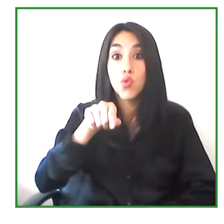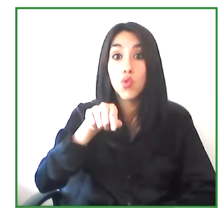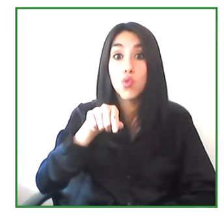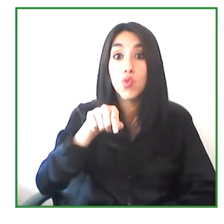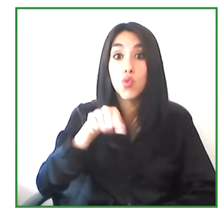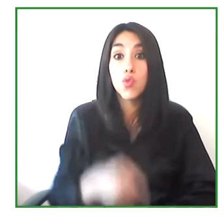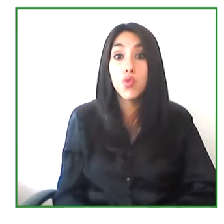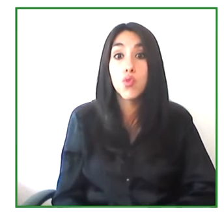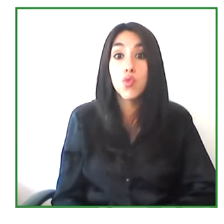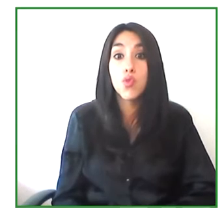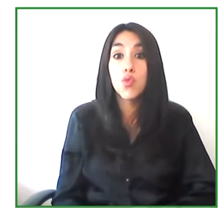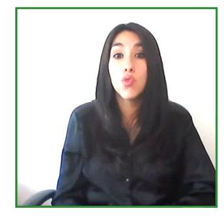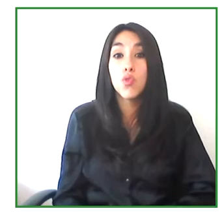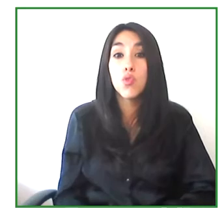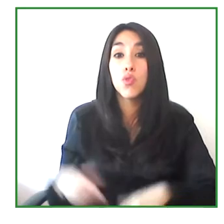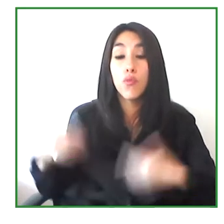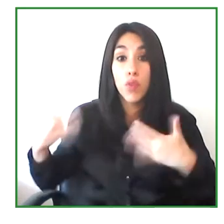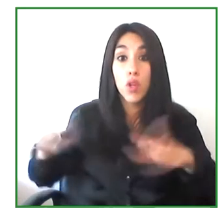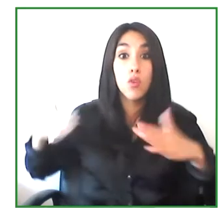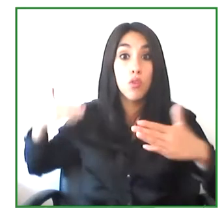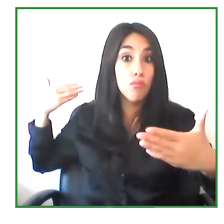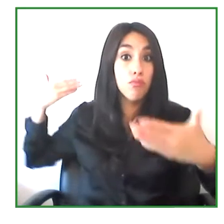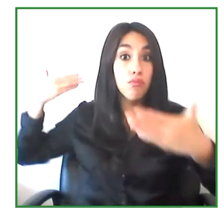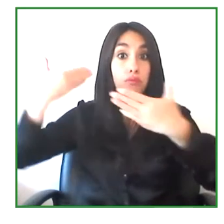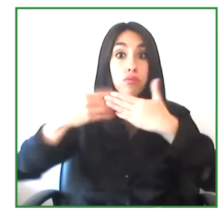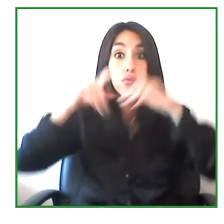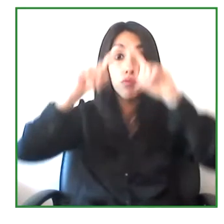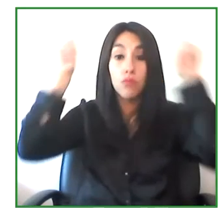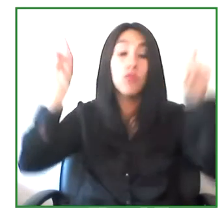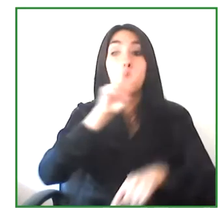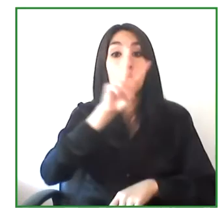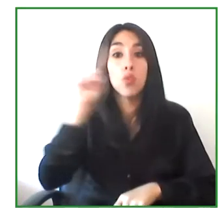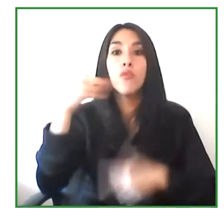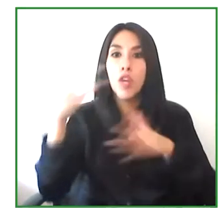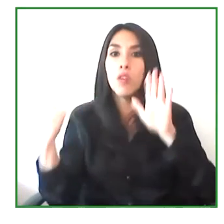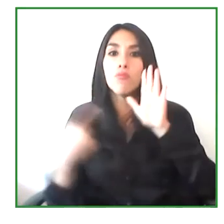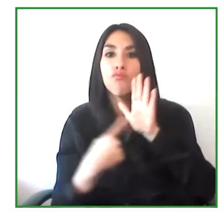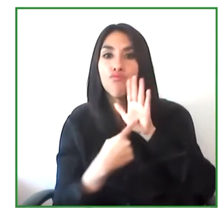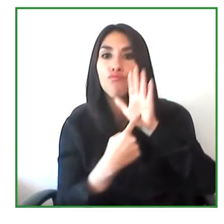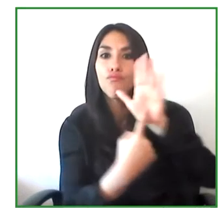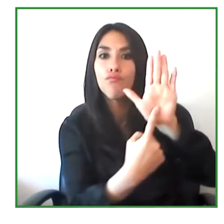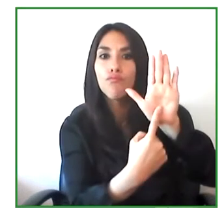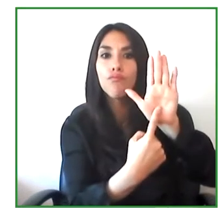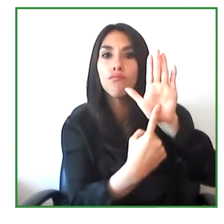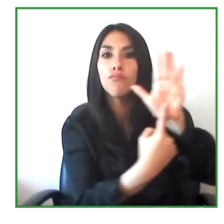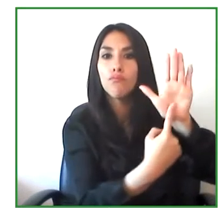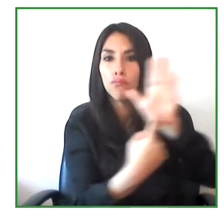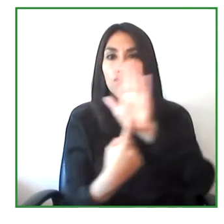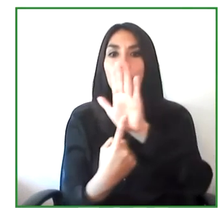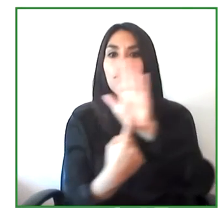And we have been working for the past 21 years, and it was only 6 to 7 years ago that